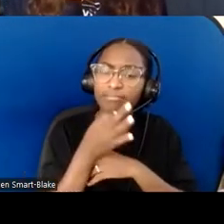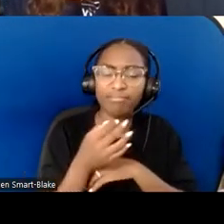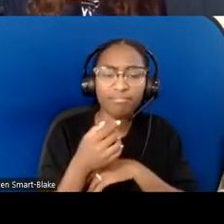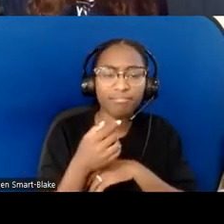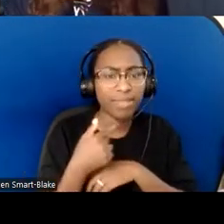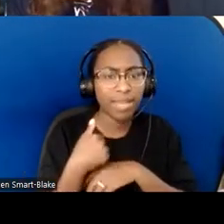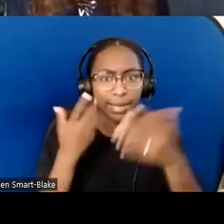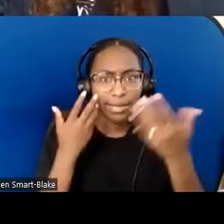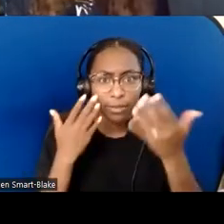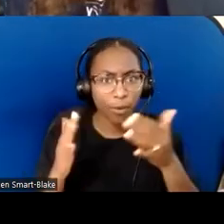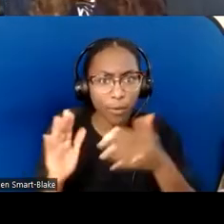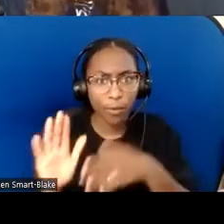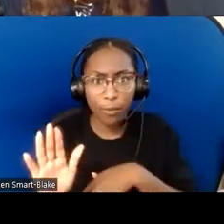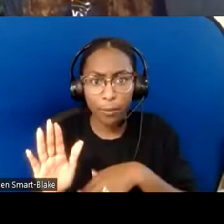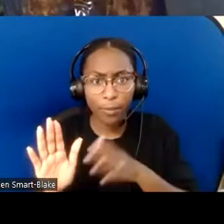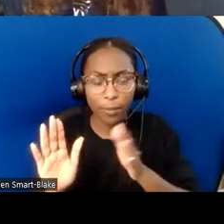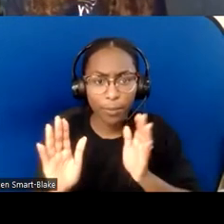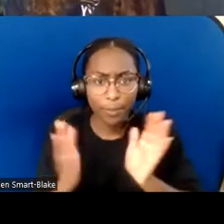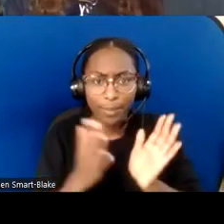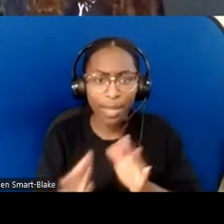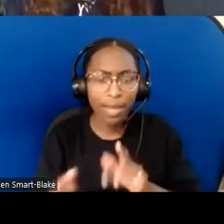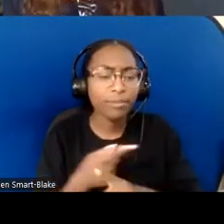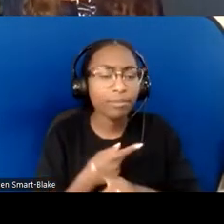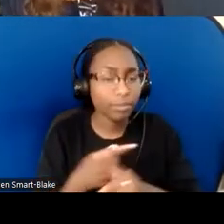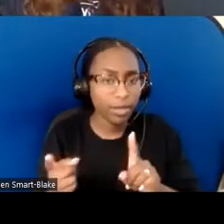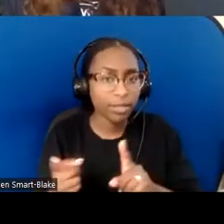And it was fabulous…